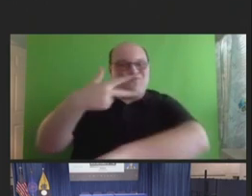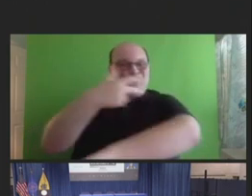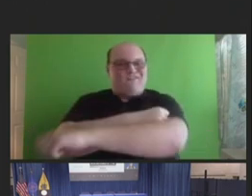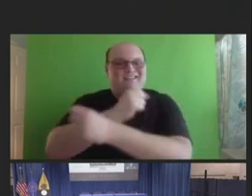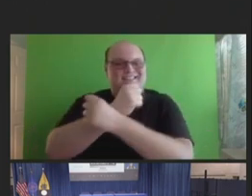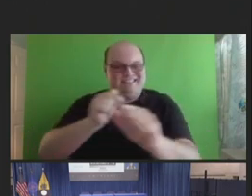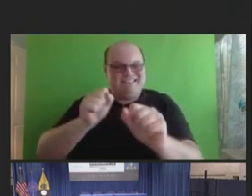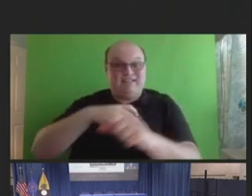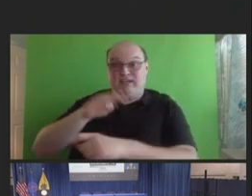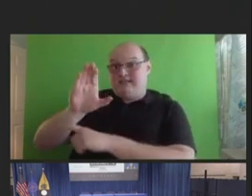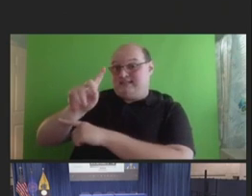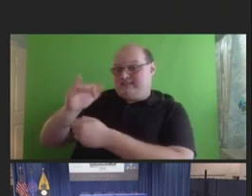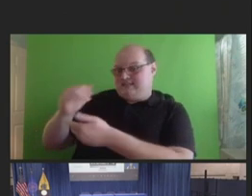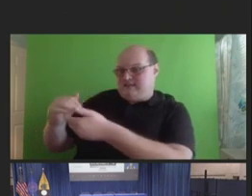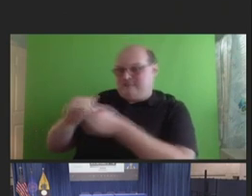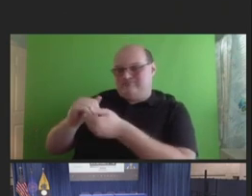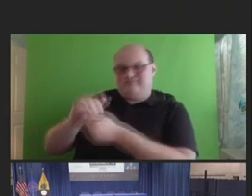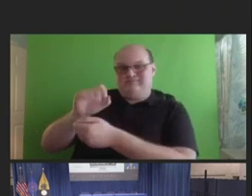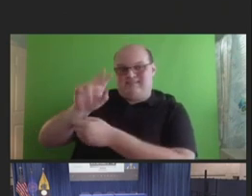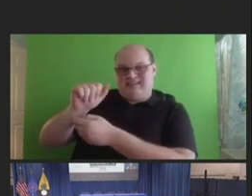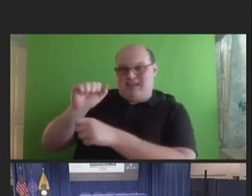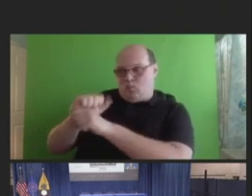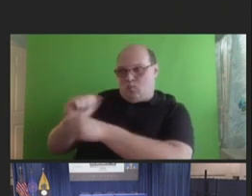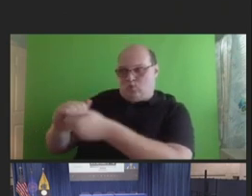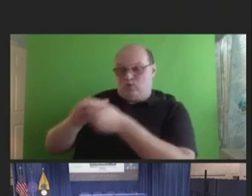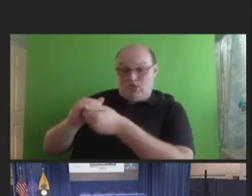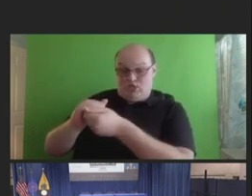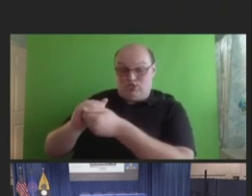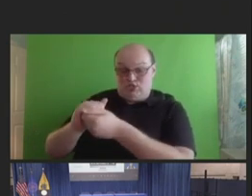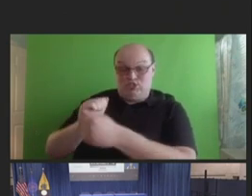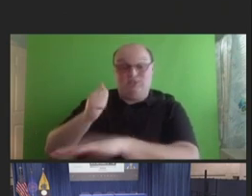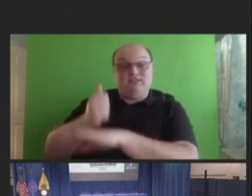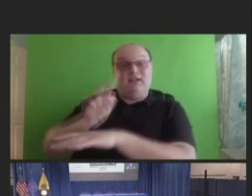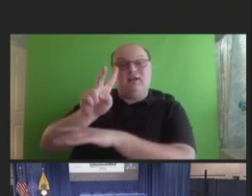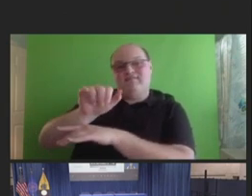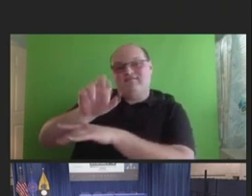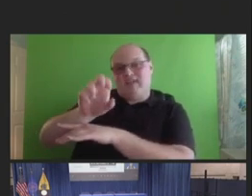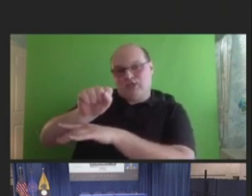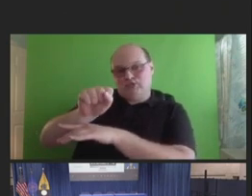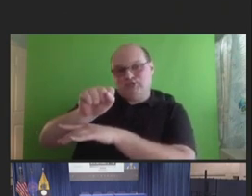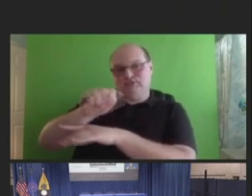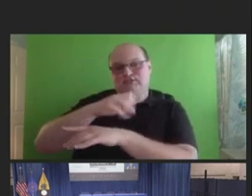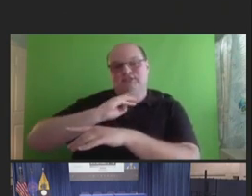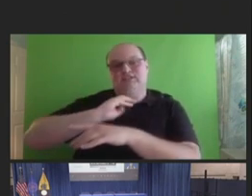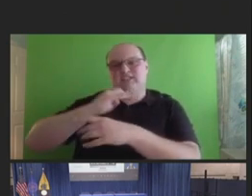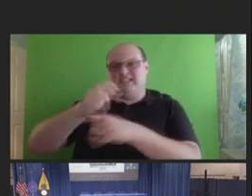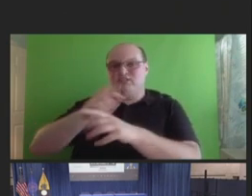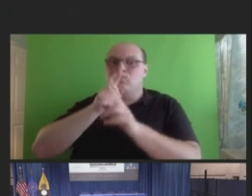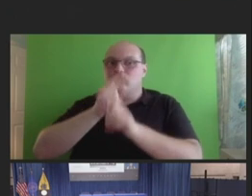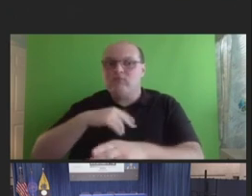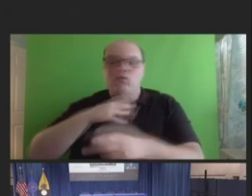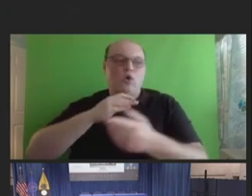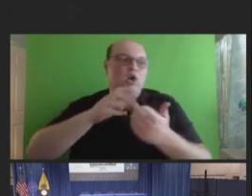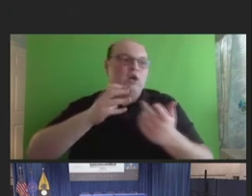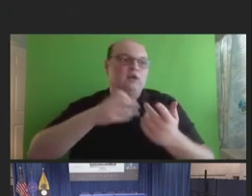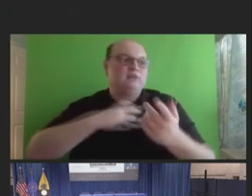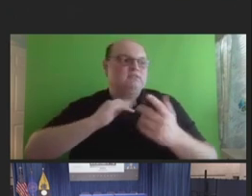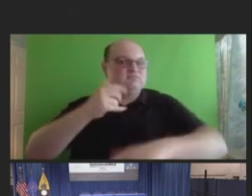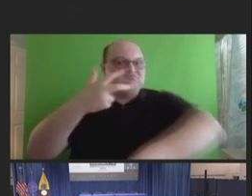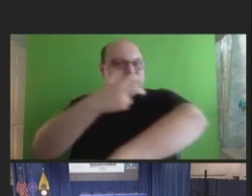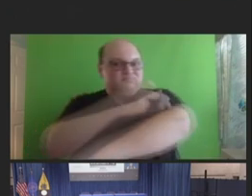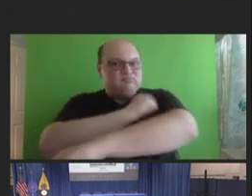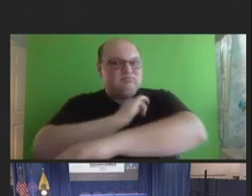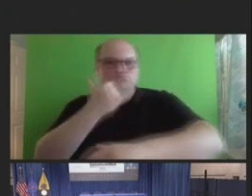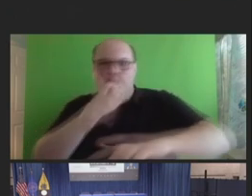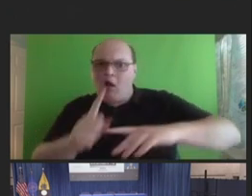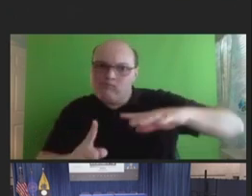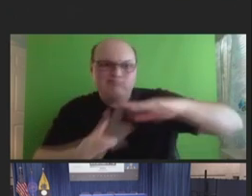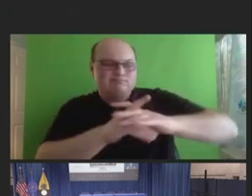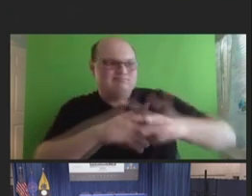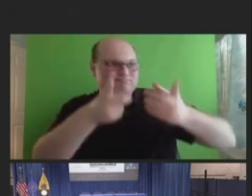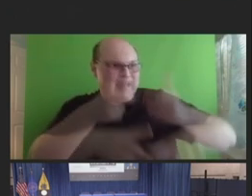by CDC and FDA. VAERS continues to accept reports of adverse events after COVID-19 vaccination.